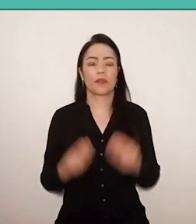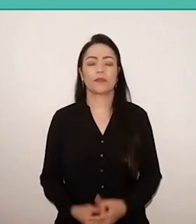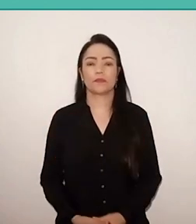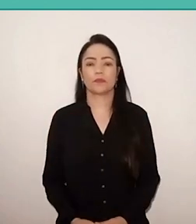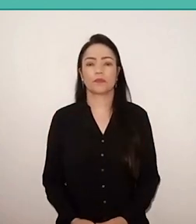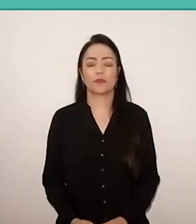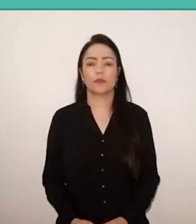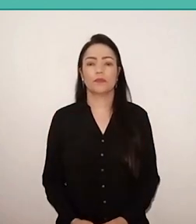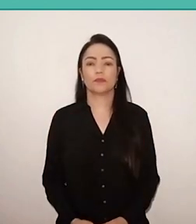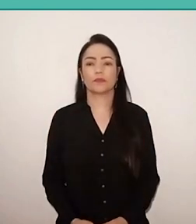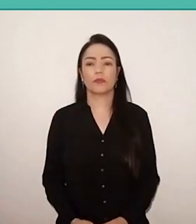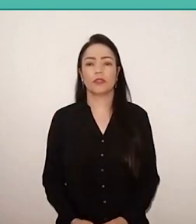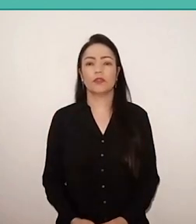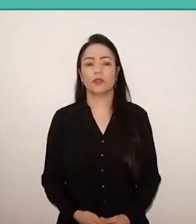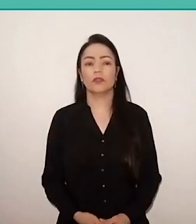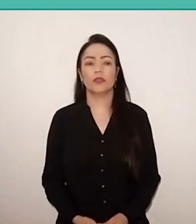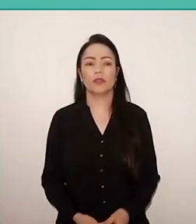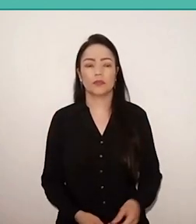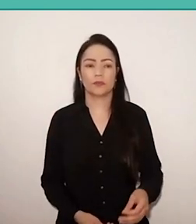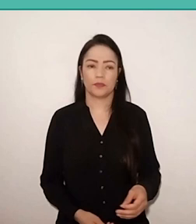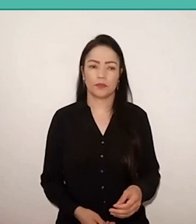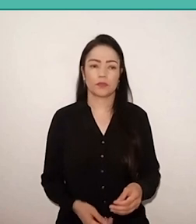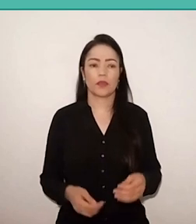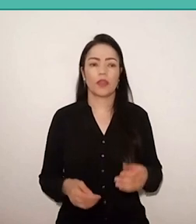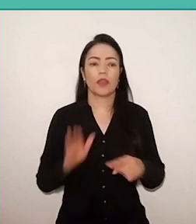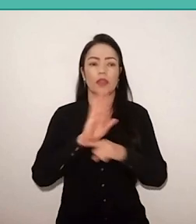so much to facilitate the coming of Paulo Freire in exile,